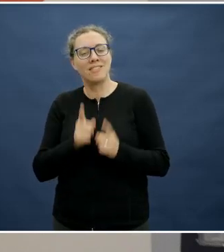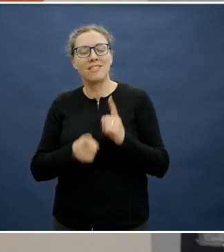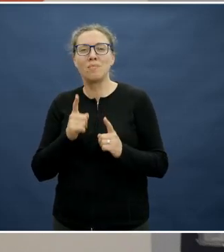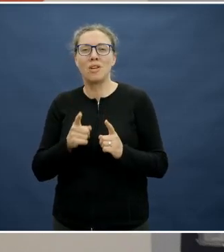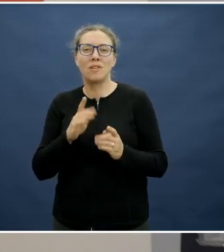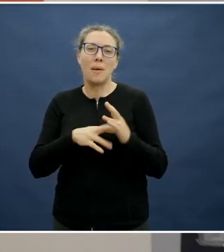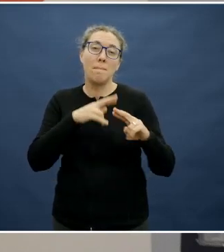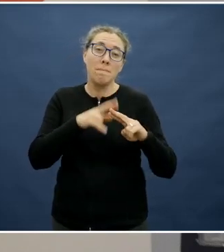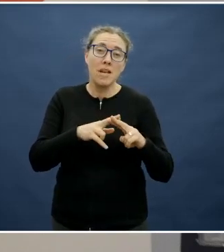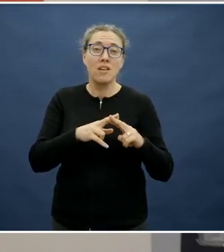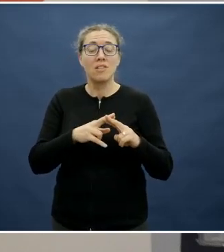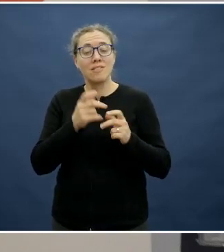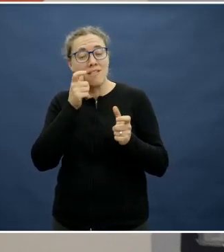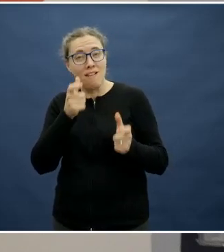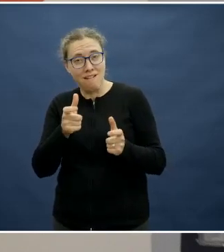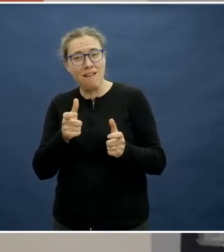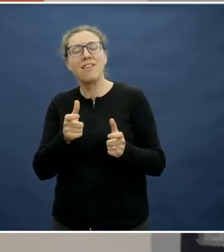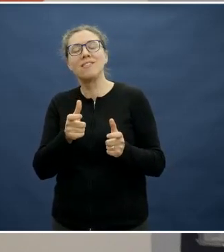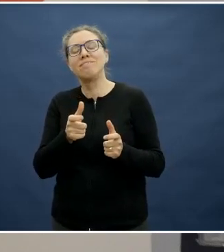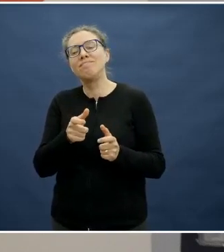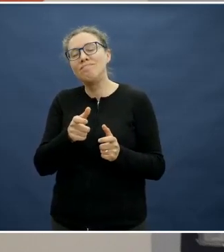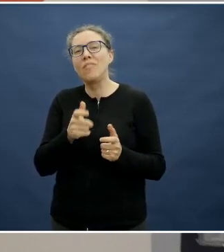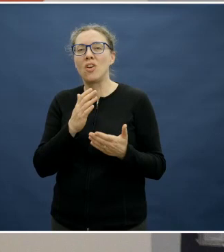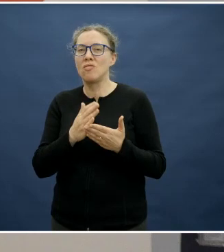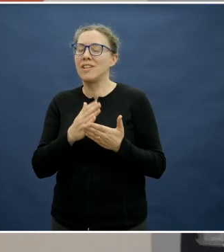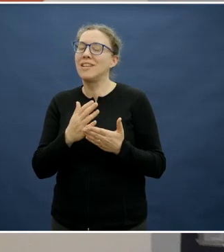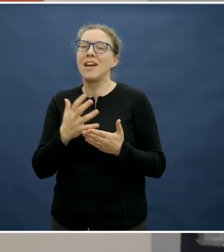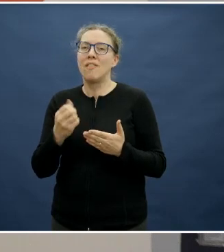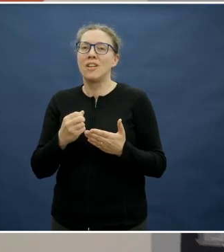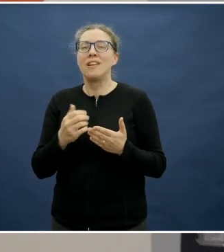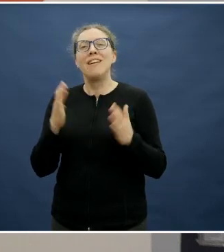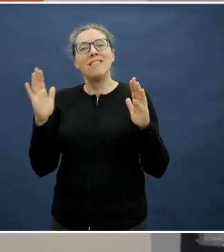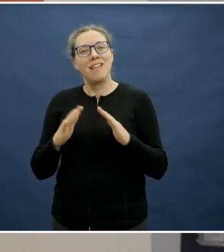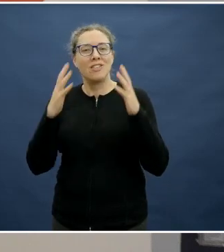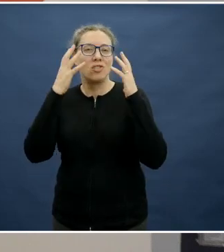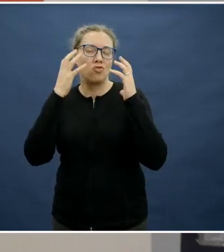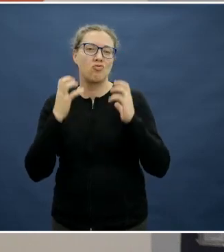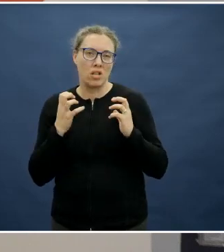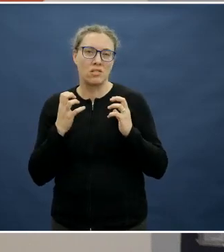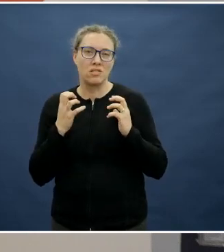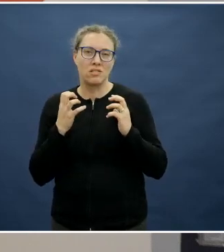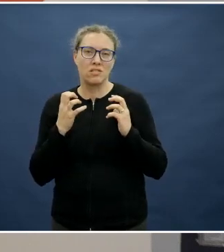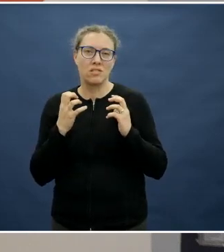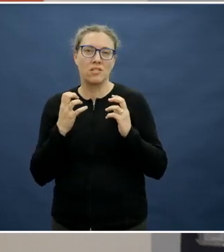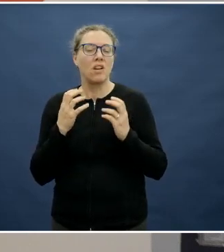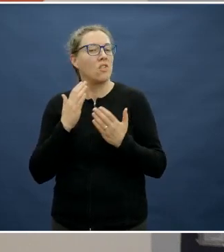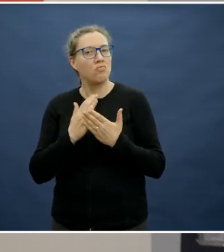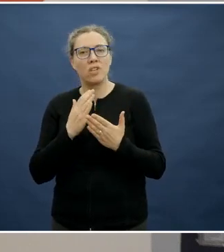a bit and see this as a marathon, not a sprint, and that's the philosophy that we're taking